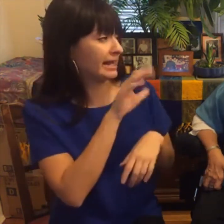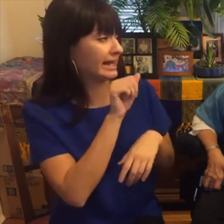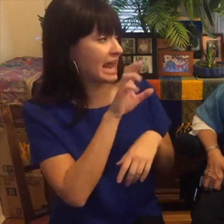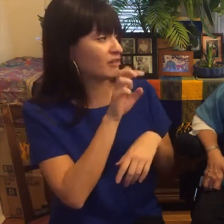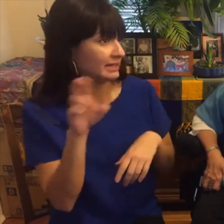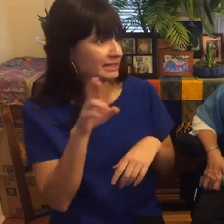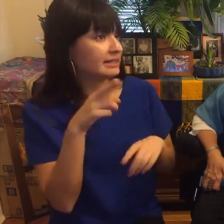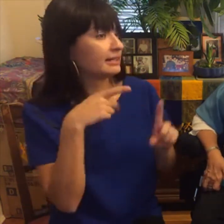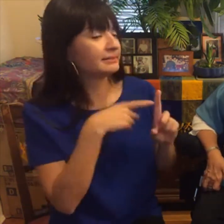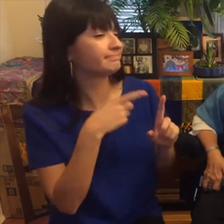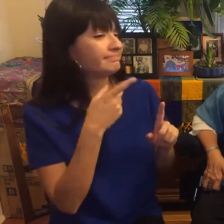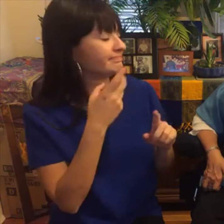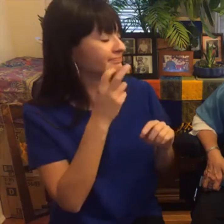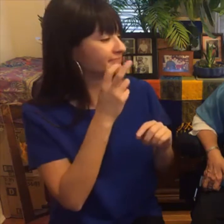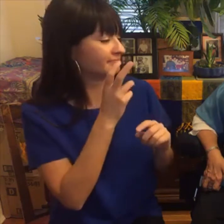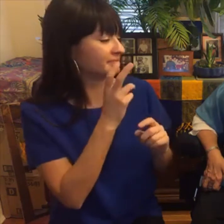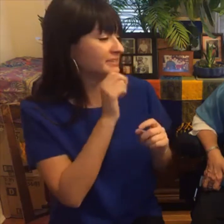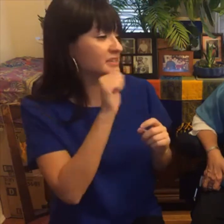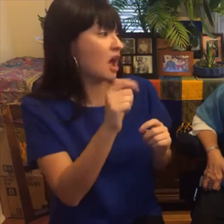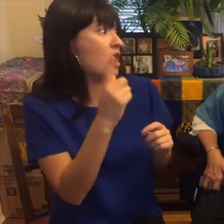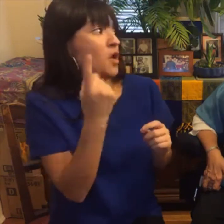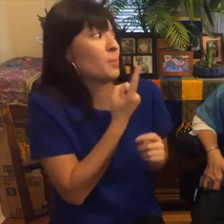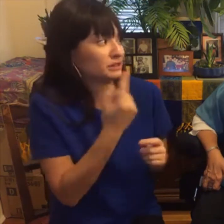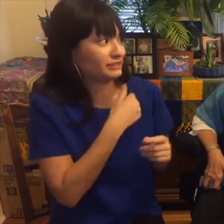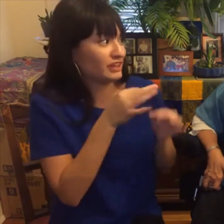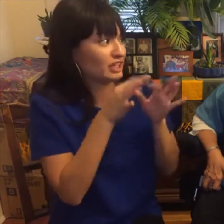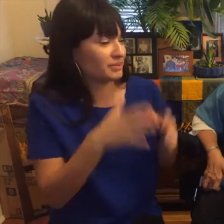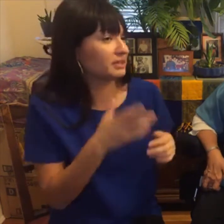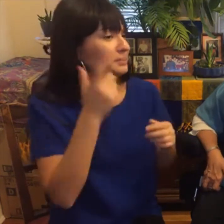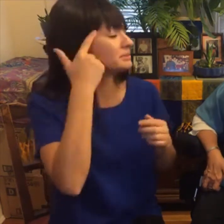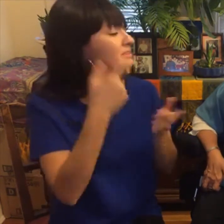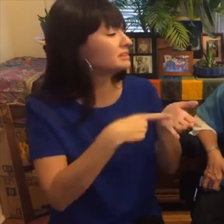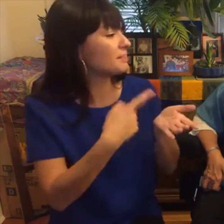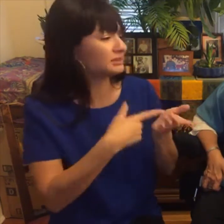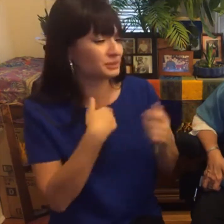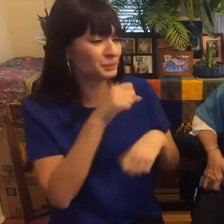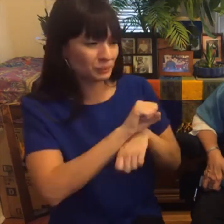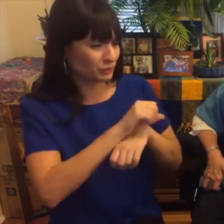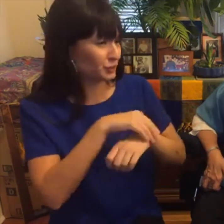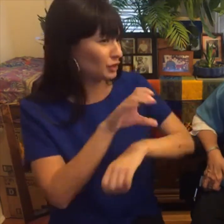but earlier in my career I mean I didn't always have interpreters 100% of the